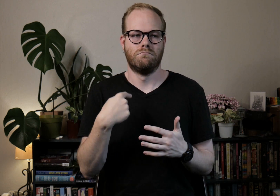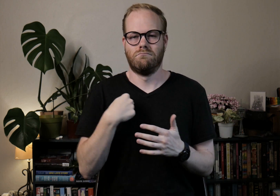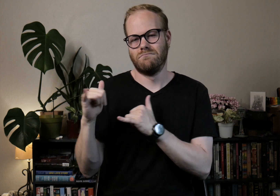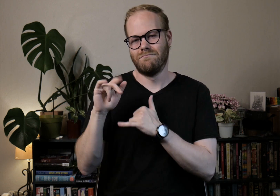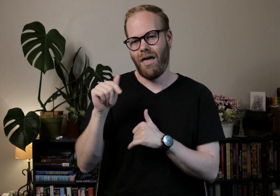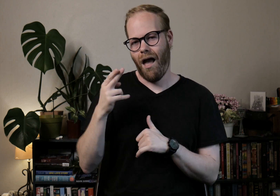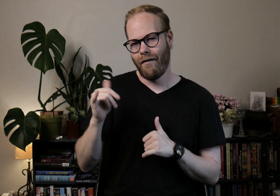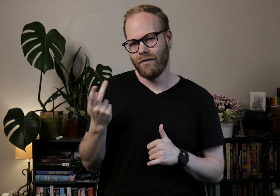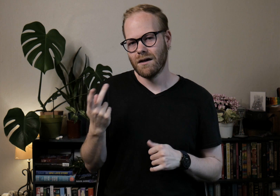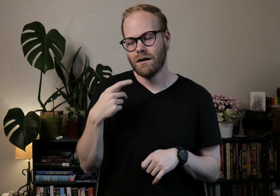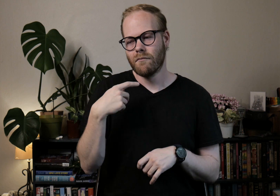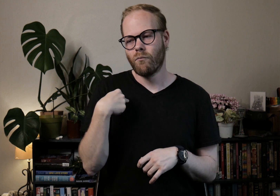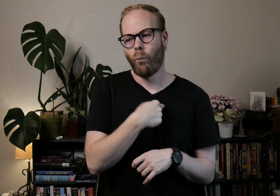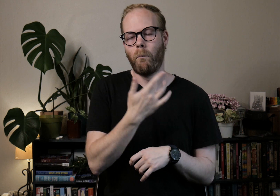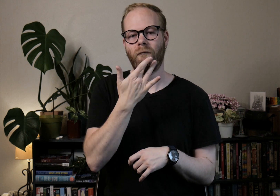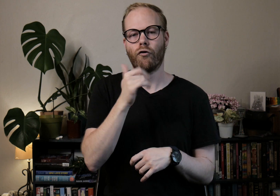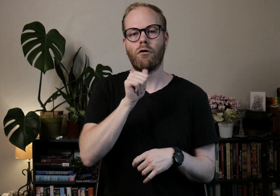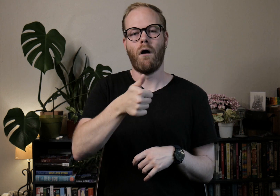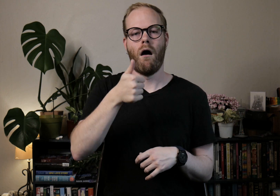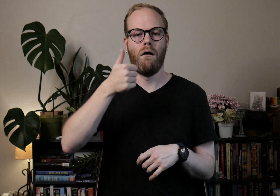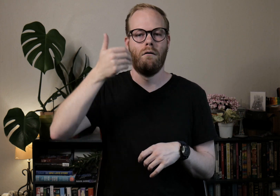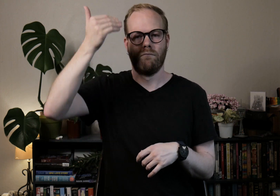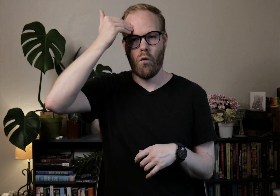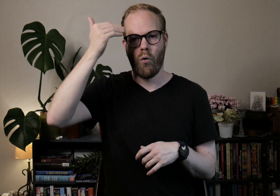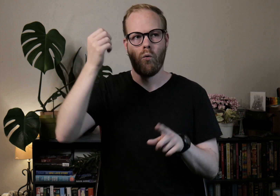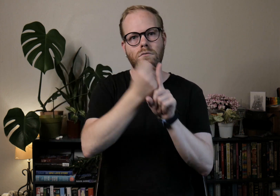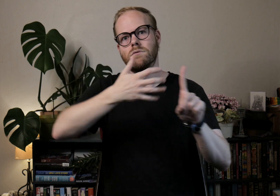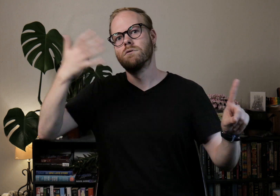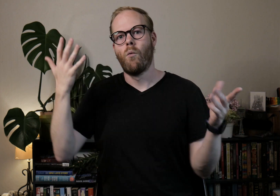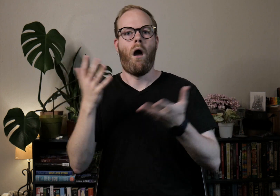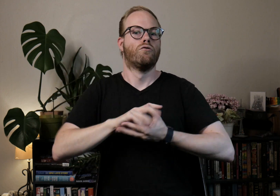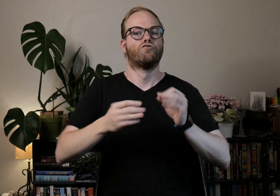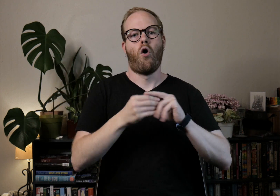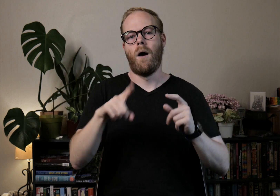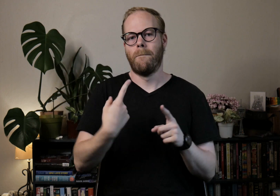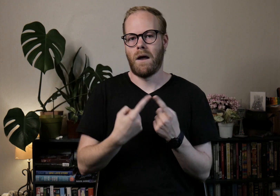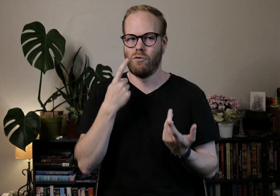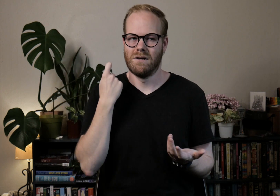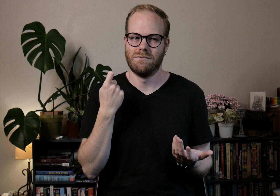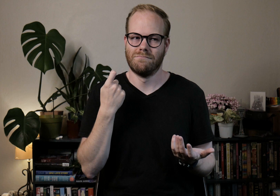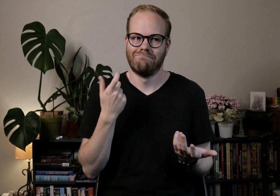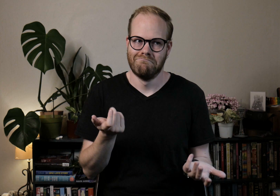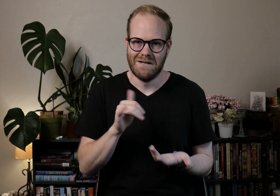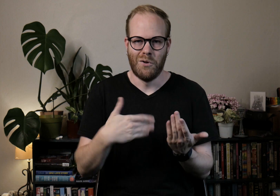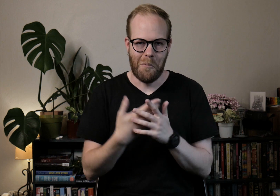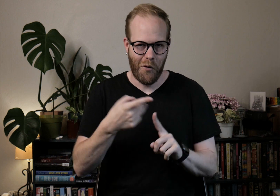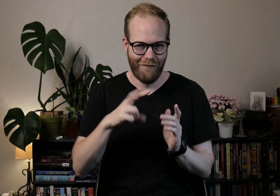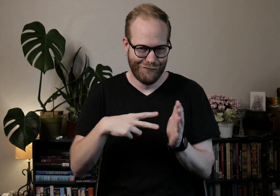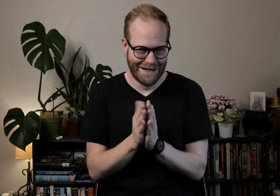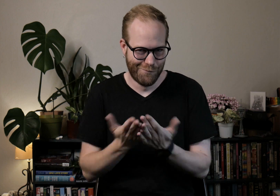I'm the same as Kathy, we prefer not to know too much about what the story is, because that's the whole point of reading a book!